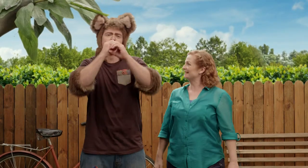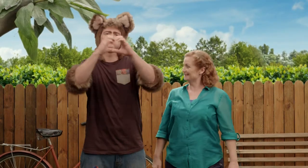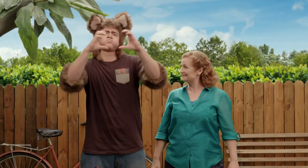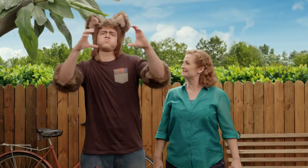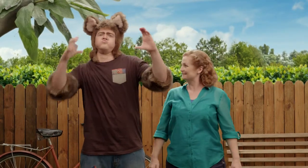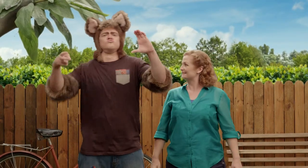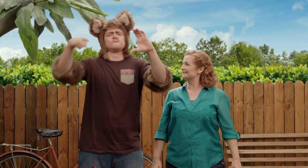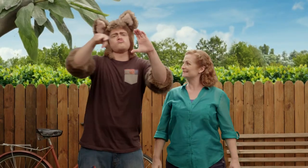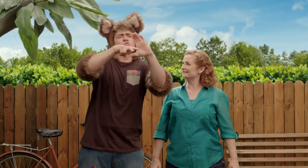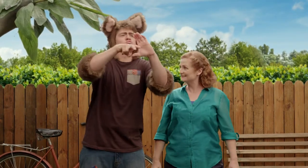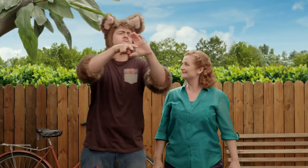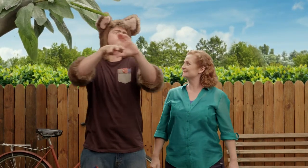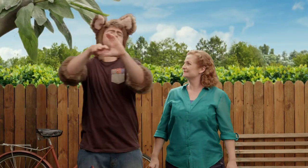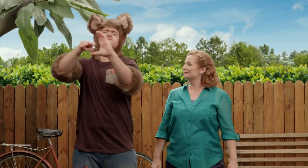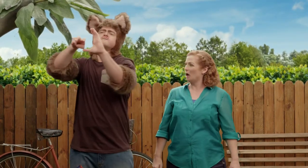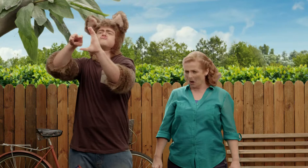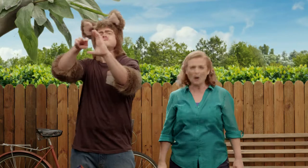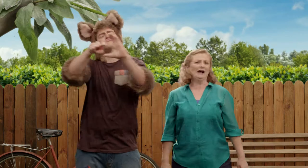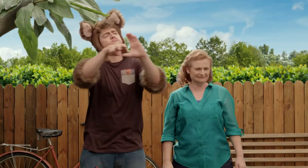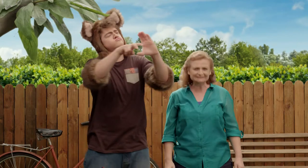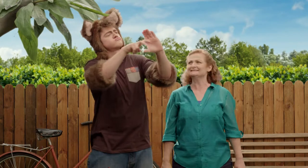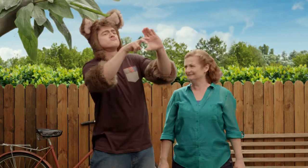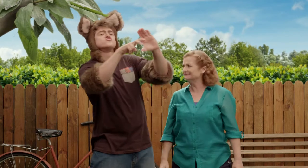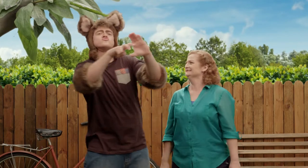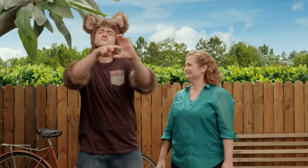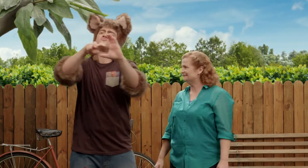Sally, I wish I could float like a balloon or a bubble.